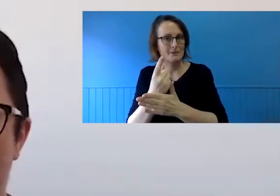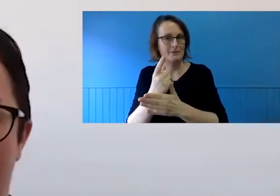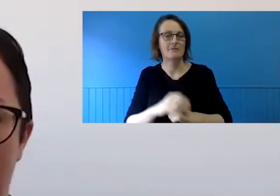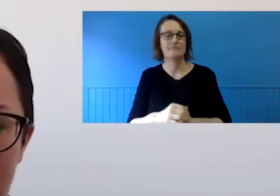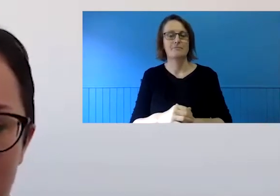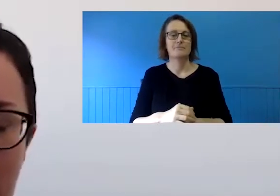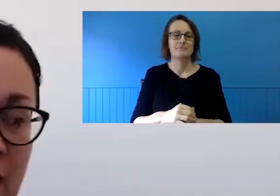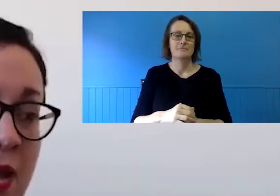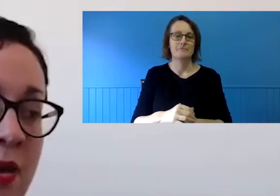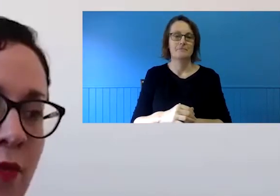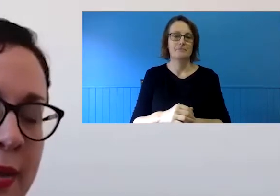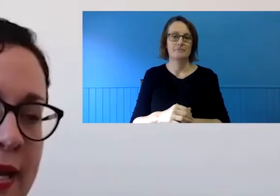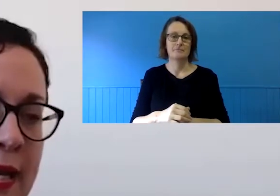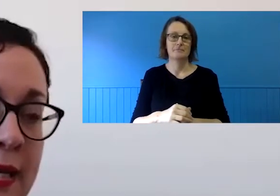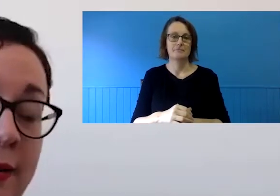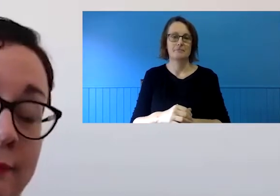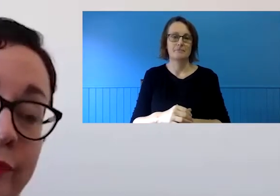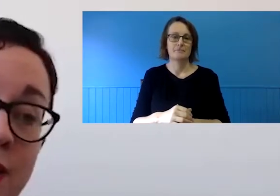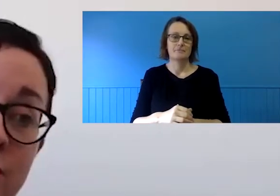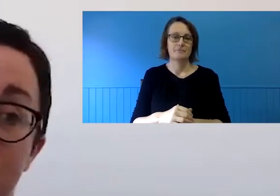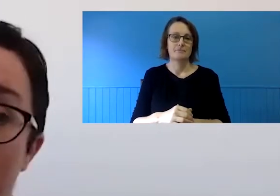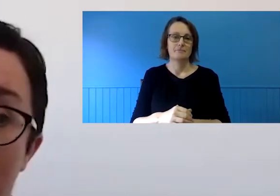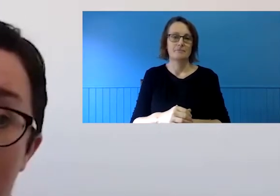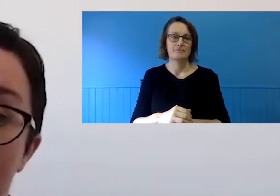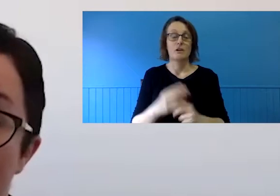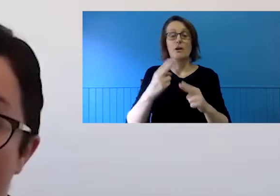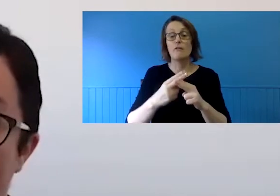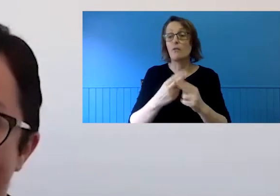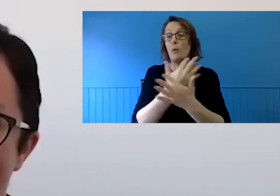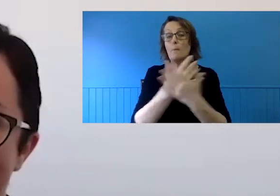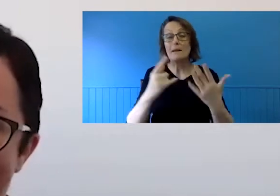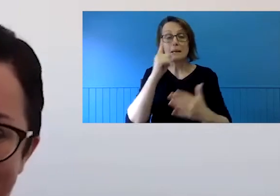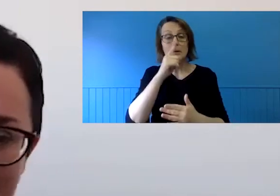frustrating for many deaf, disabled and regional people in particular,